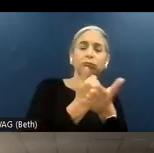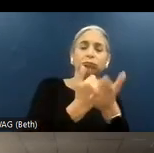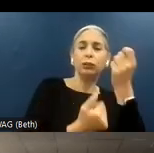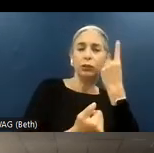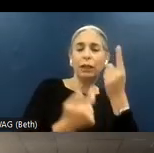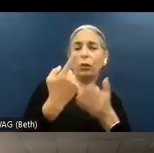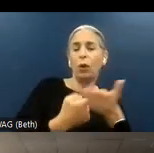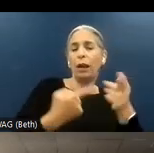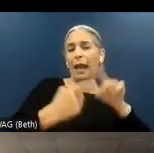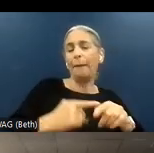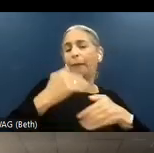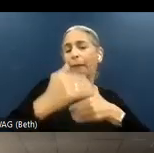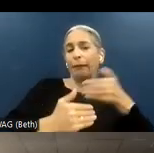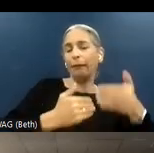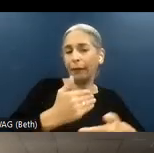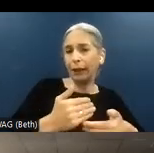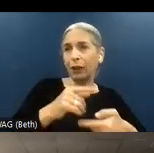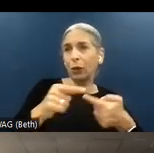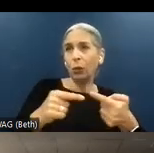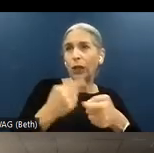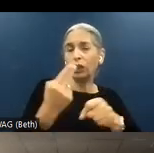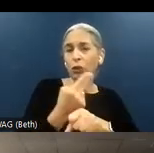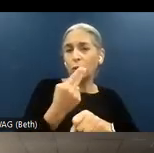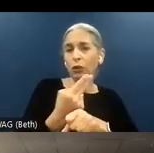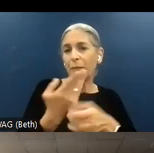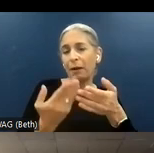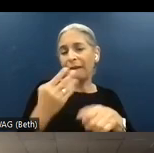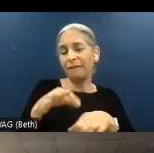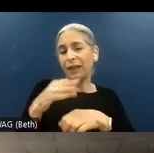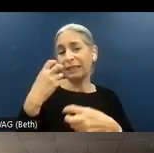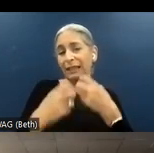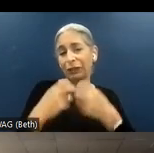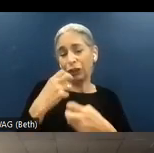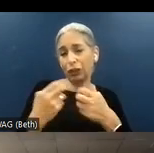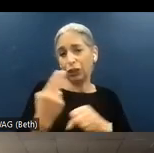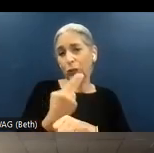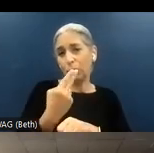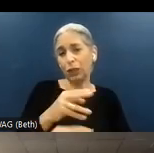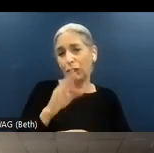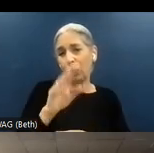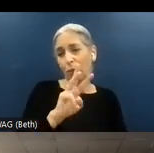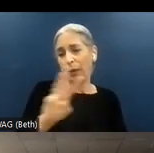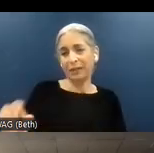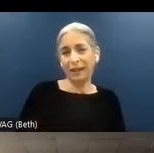happens when a user might find difficulties using your website.